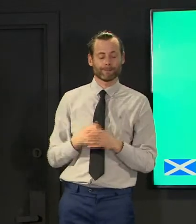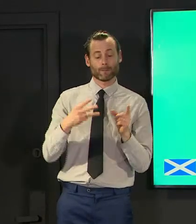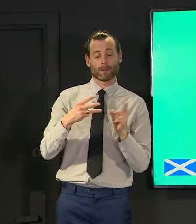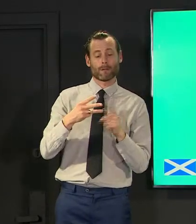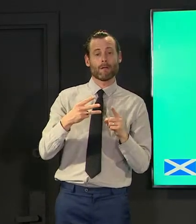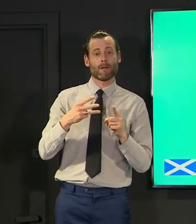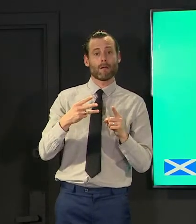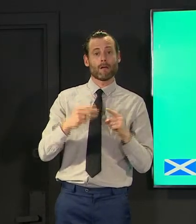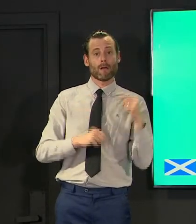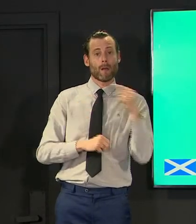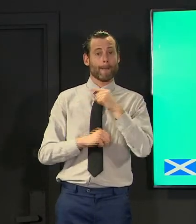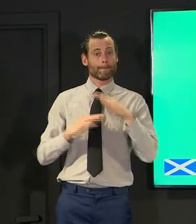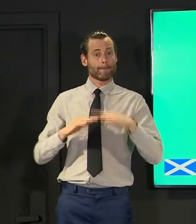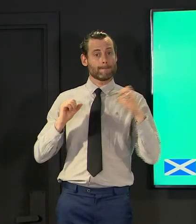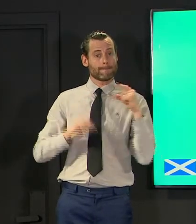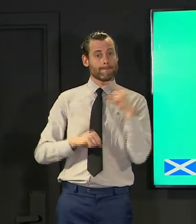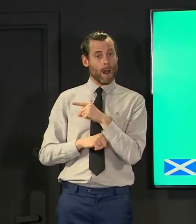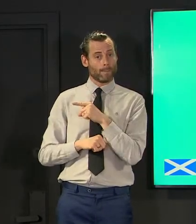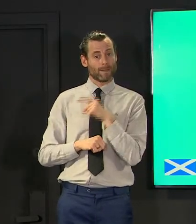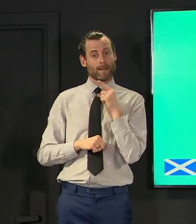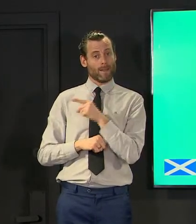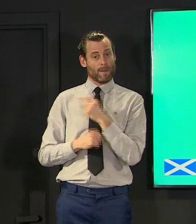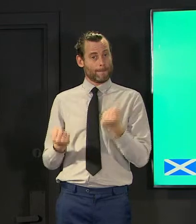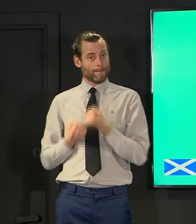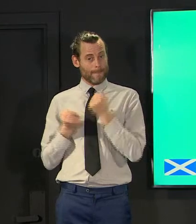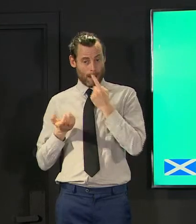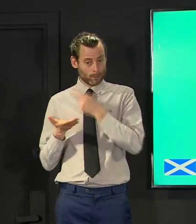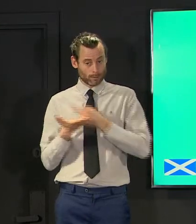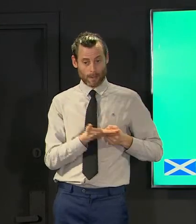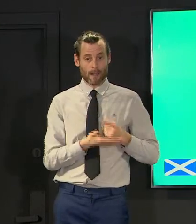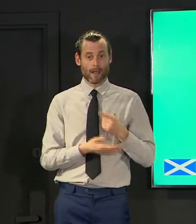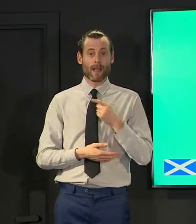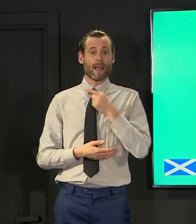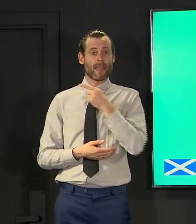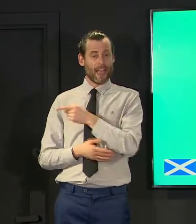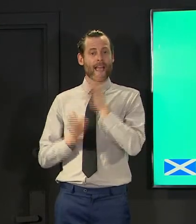the powers in charge of that will have to make some choices about what that should be for my part